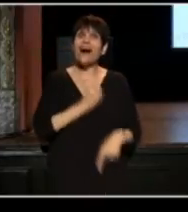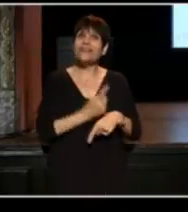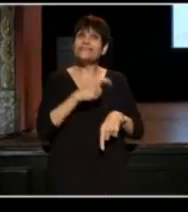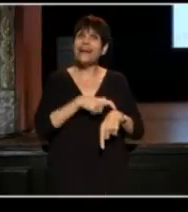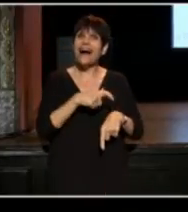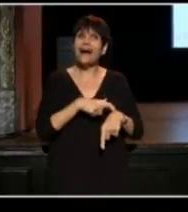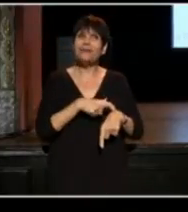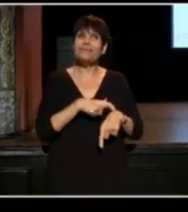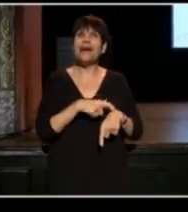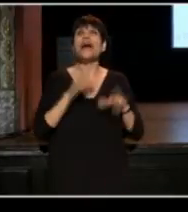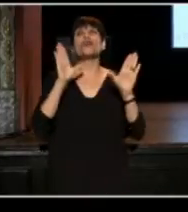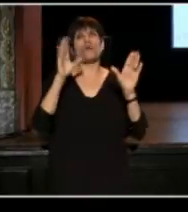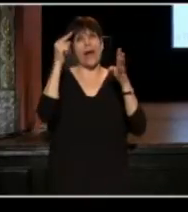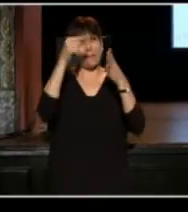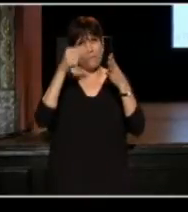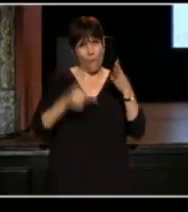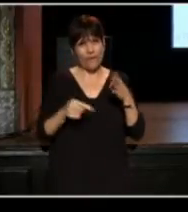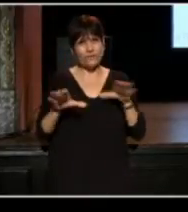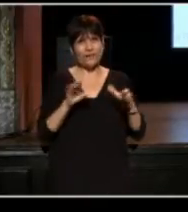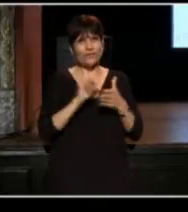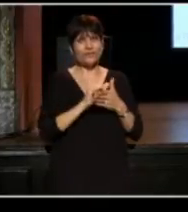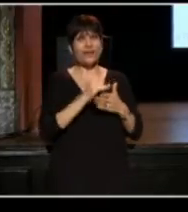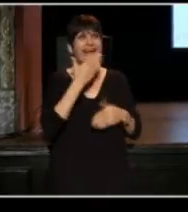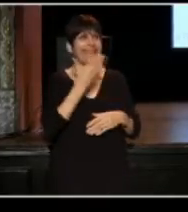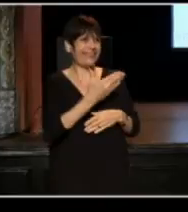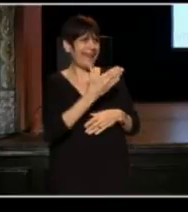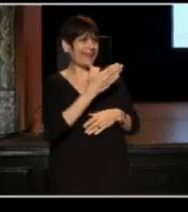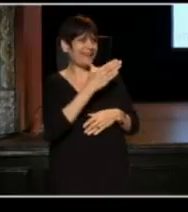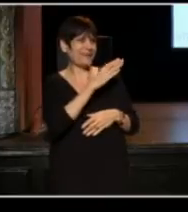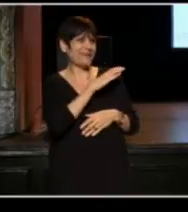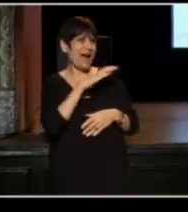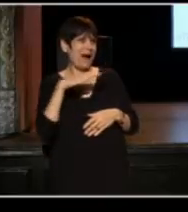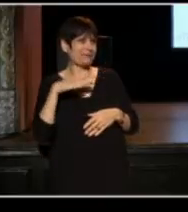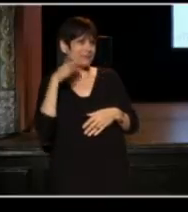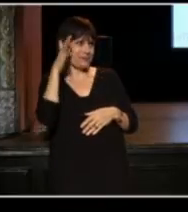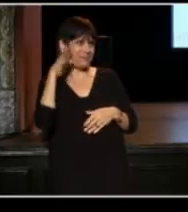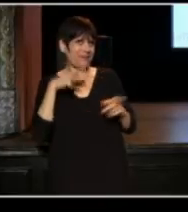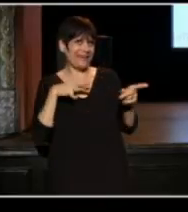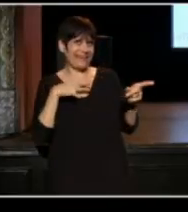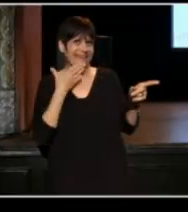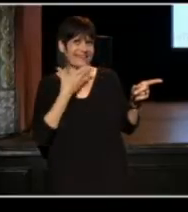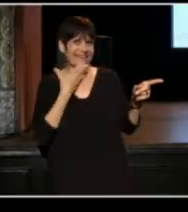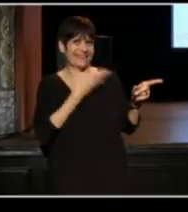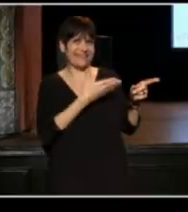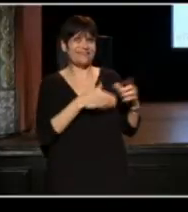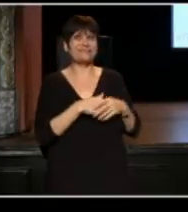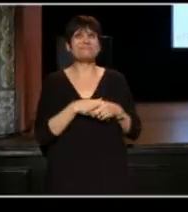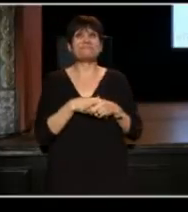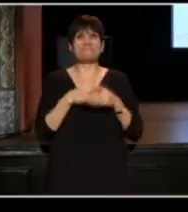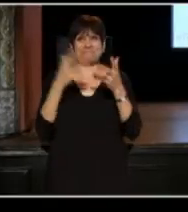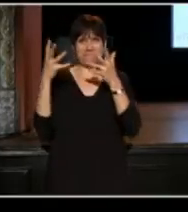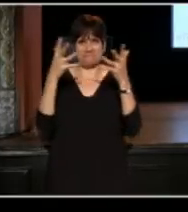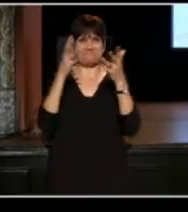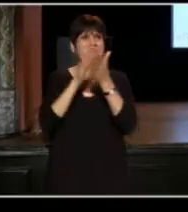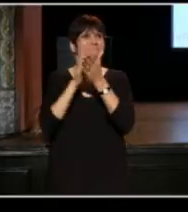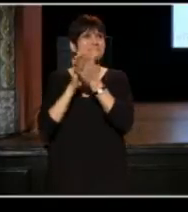and making great points when they do so. Thanks for Councilman. It was great.